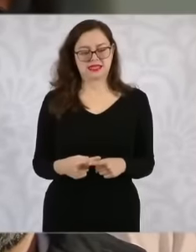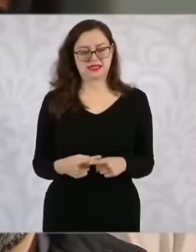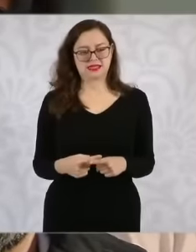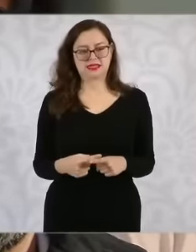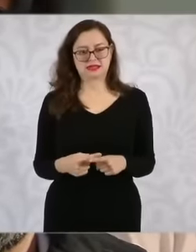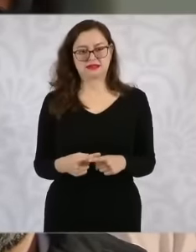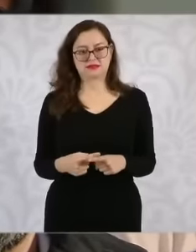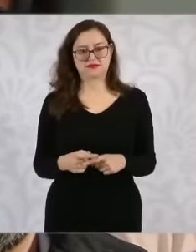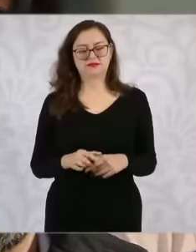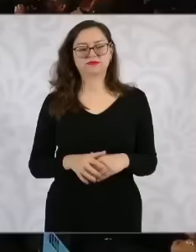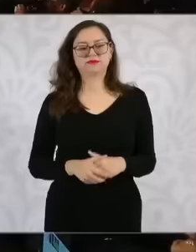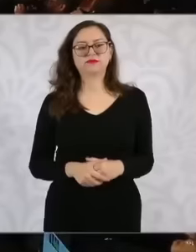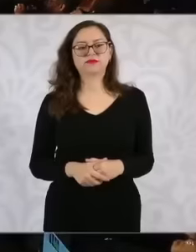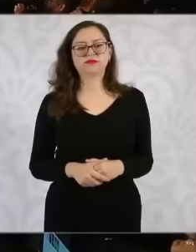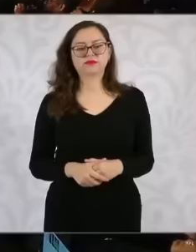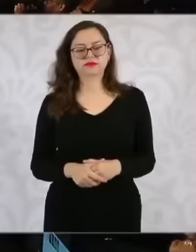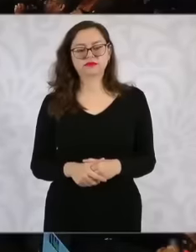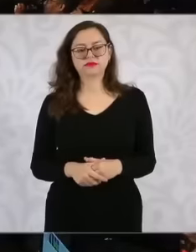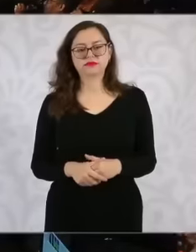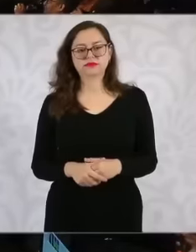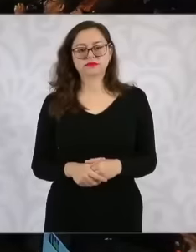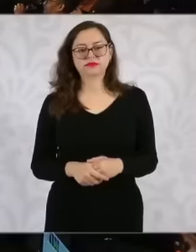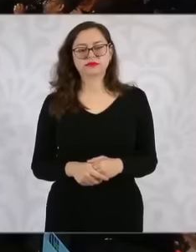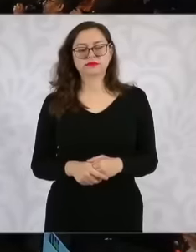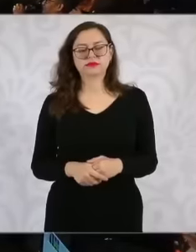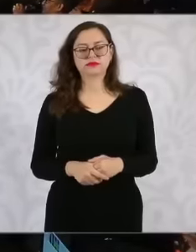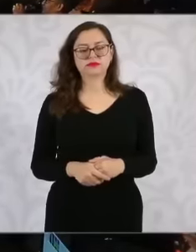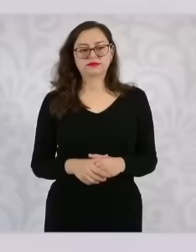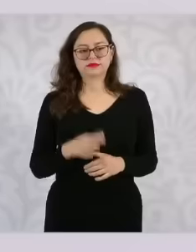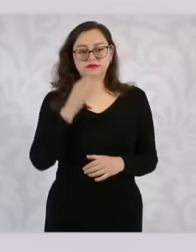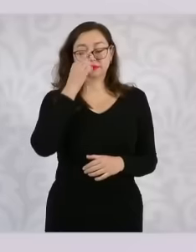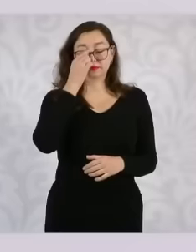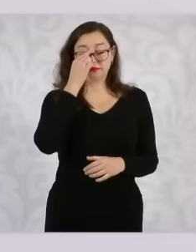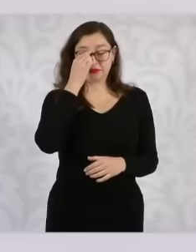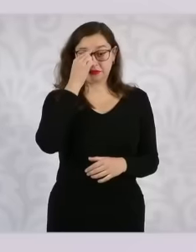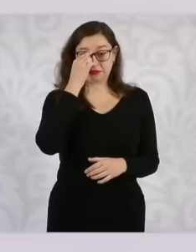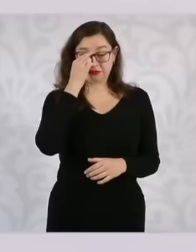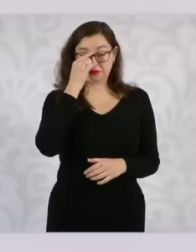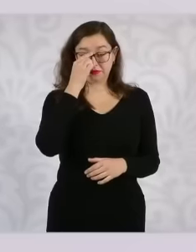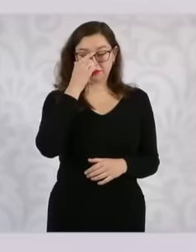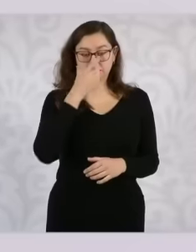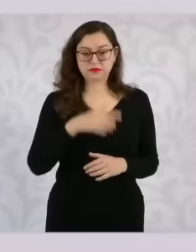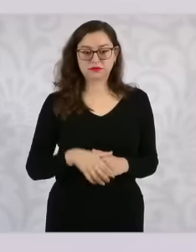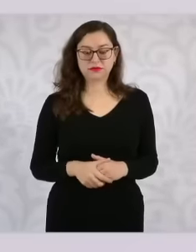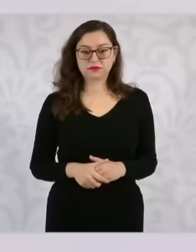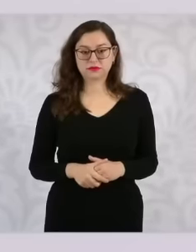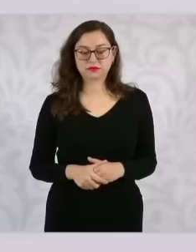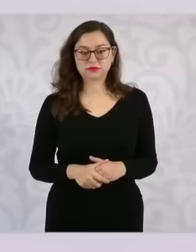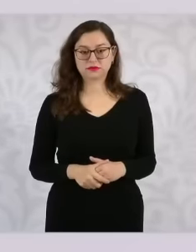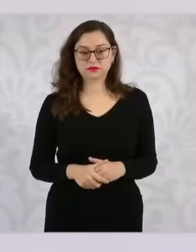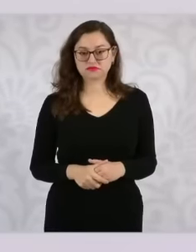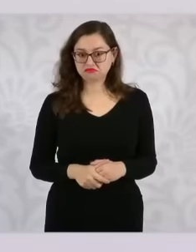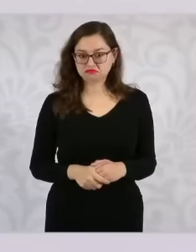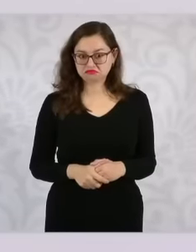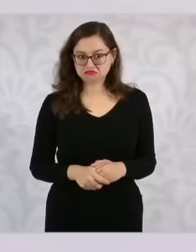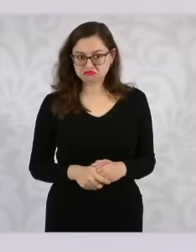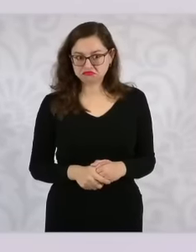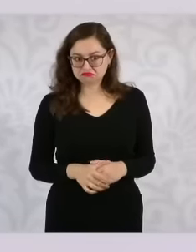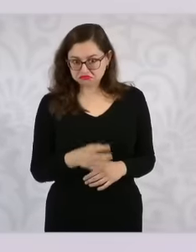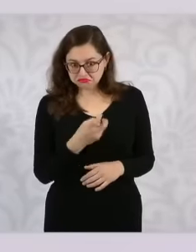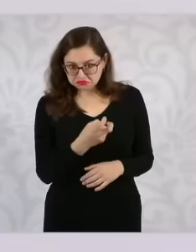this activity Thank you doctor yes no We have information about shortages in Culiacán Of all